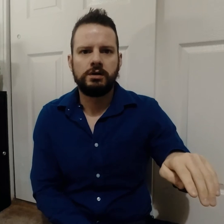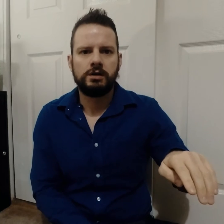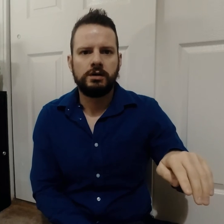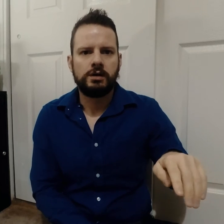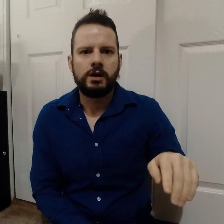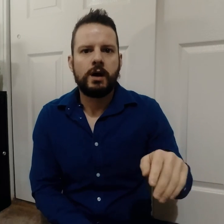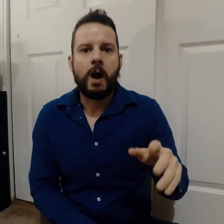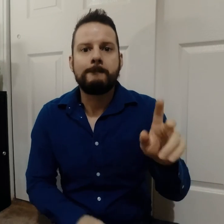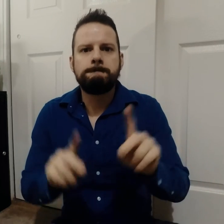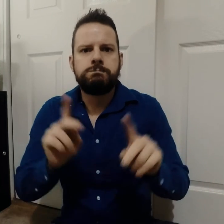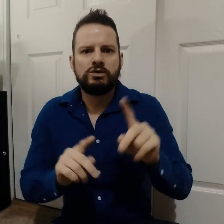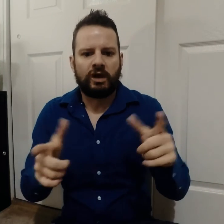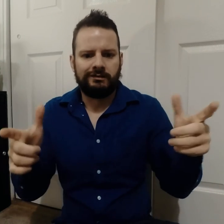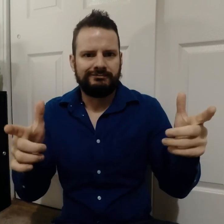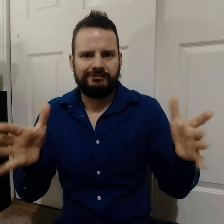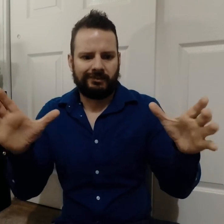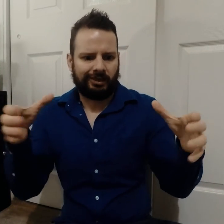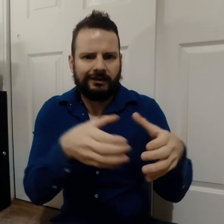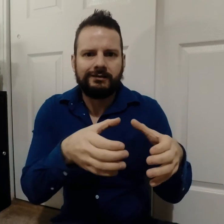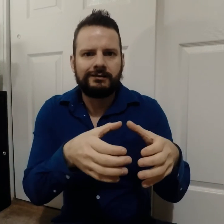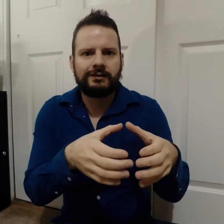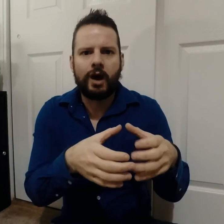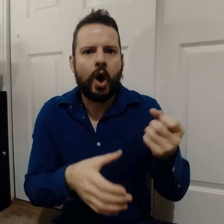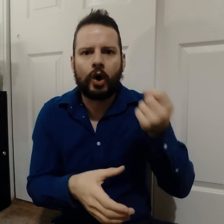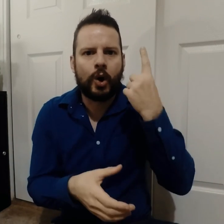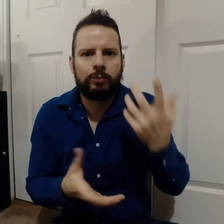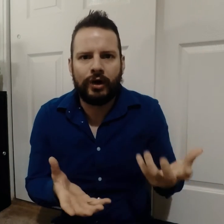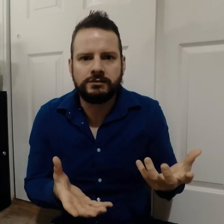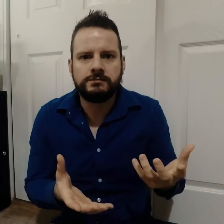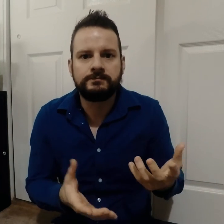fewer people will only understand well.